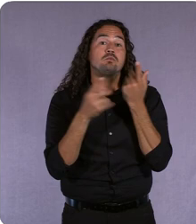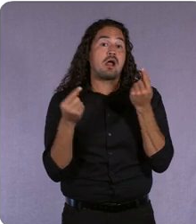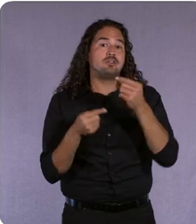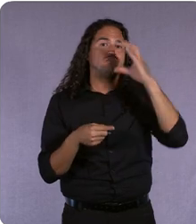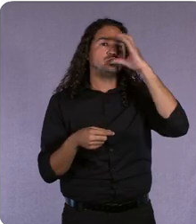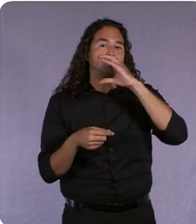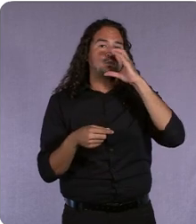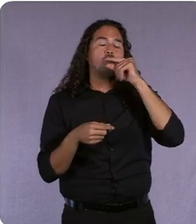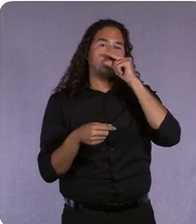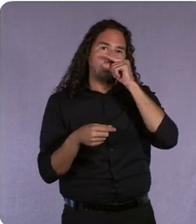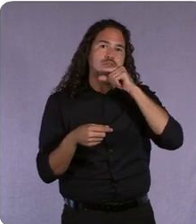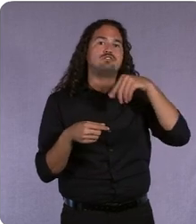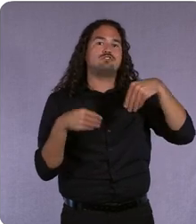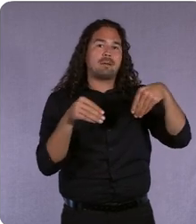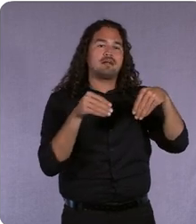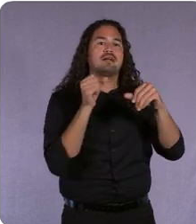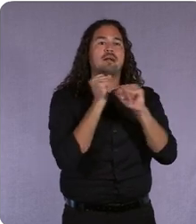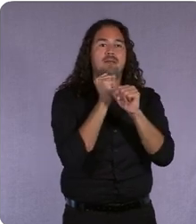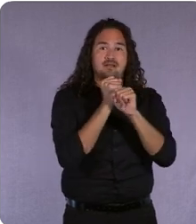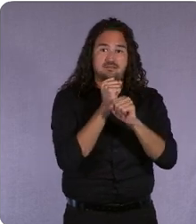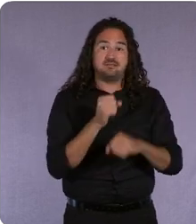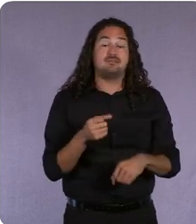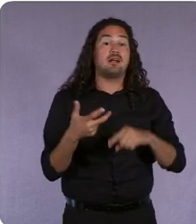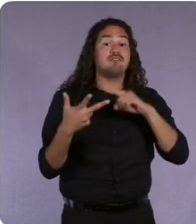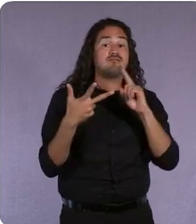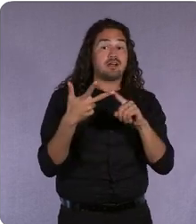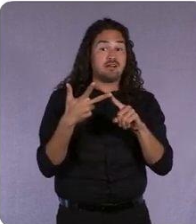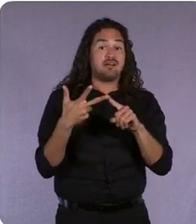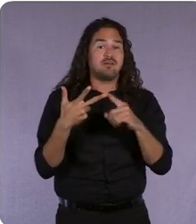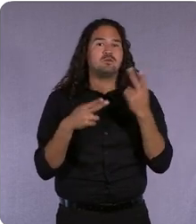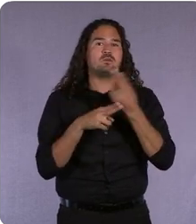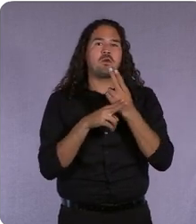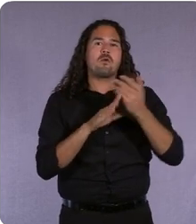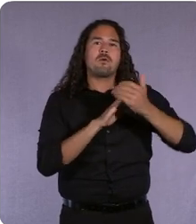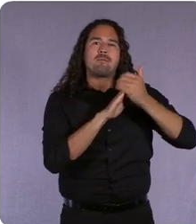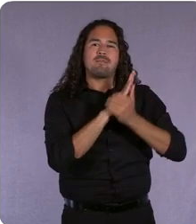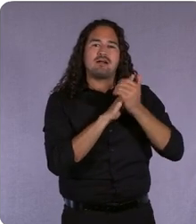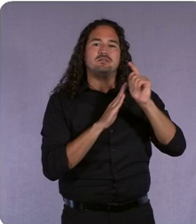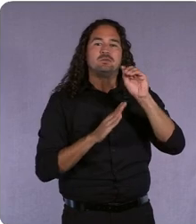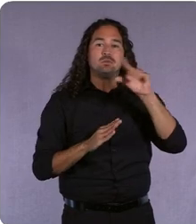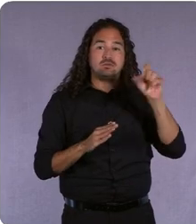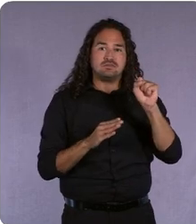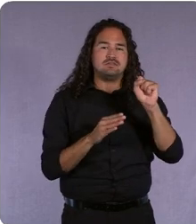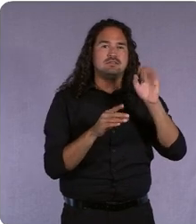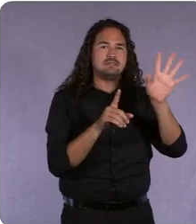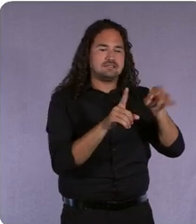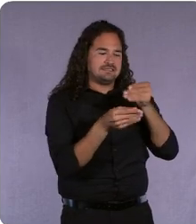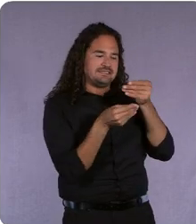Then finally, they used our automated tools seeded with data from those pilots to